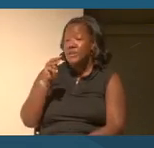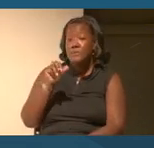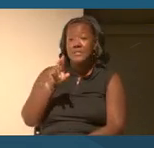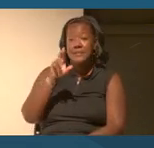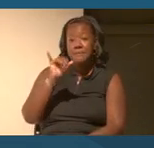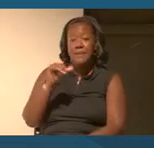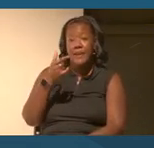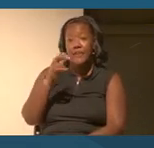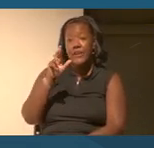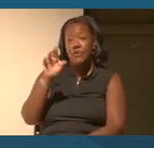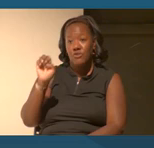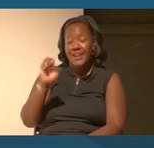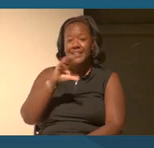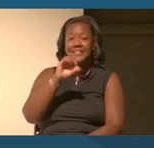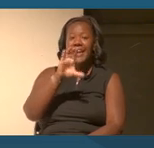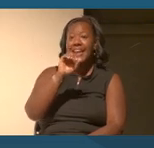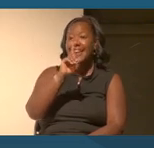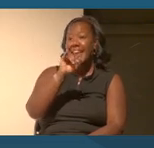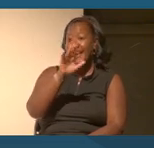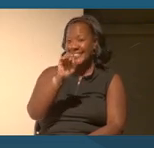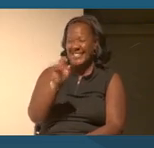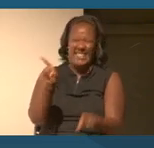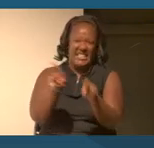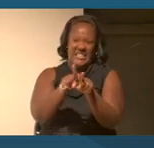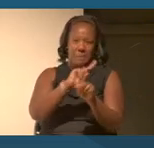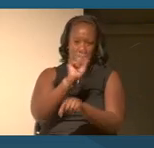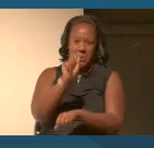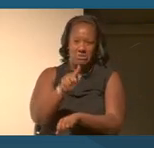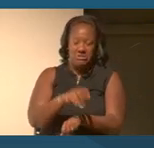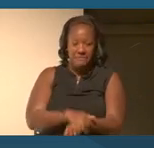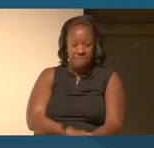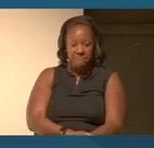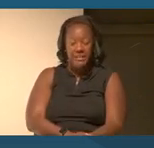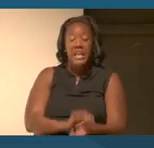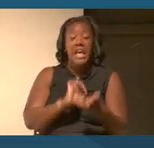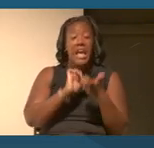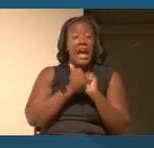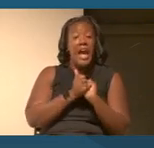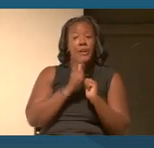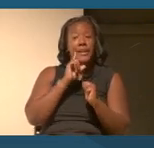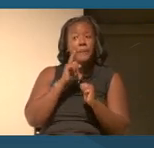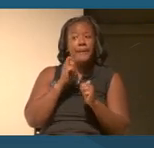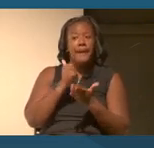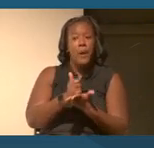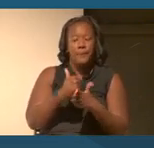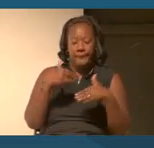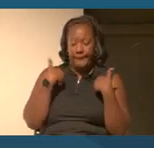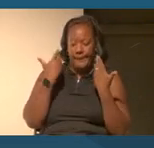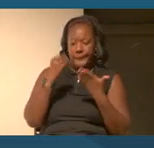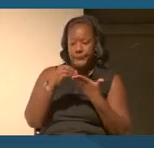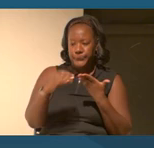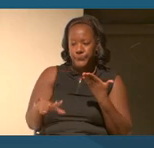Their question combined is how can we help young students understand that their beliefs